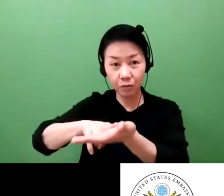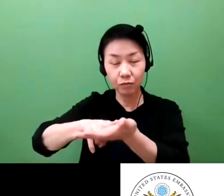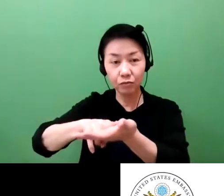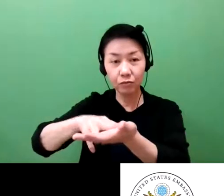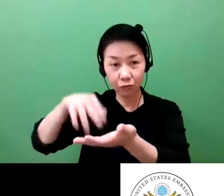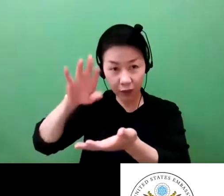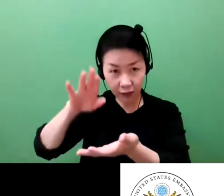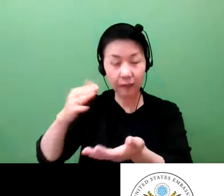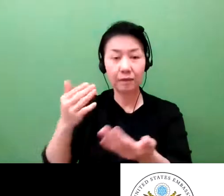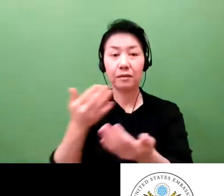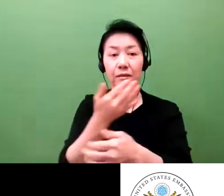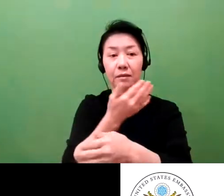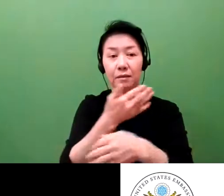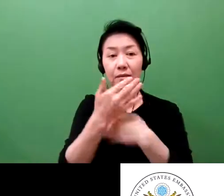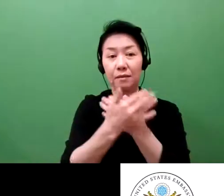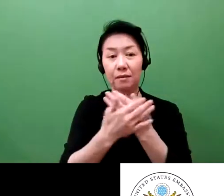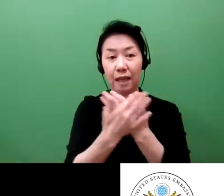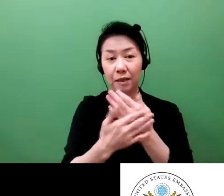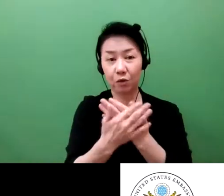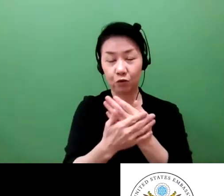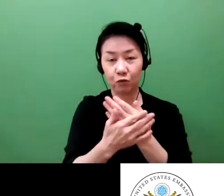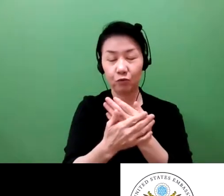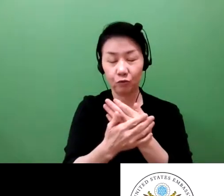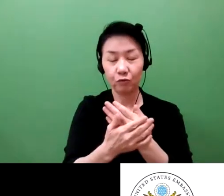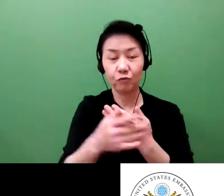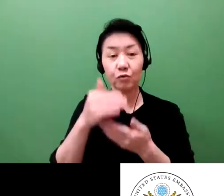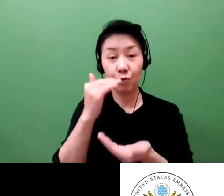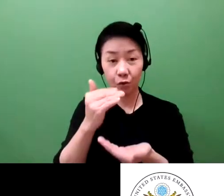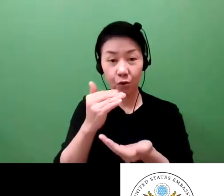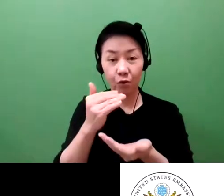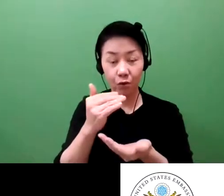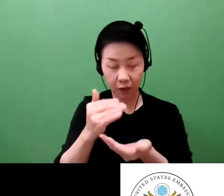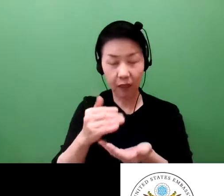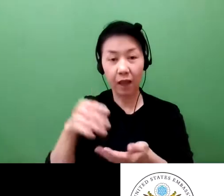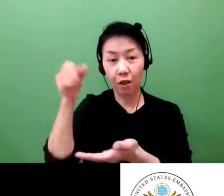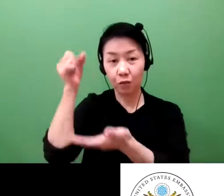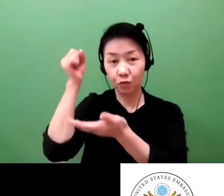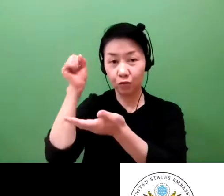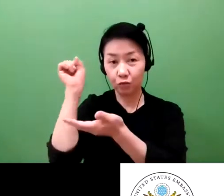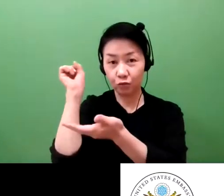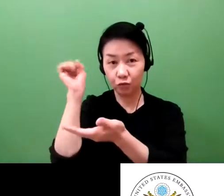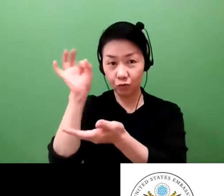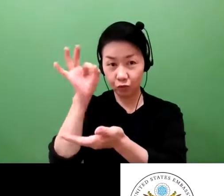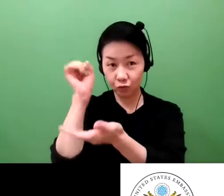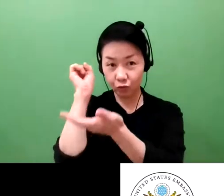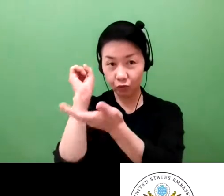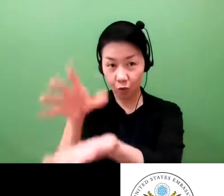services for the community that Dr. Iwami spoke about.